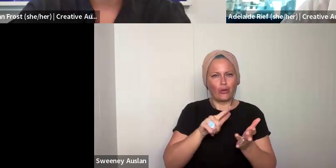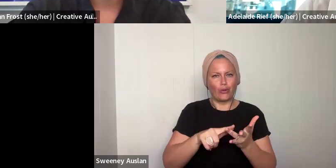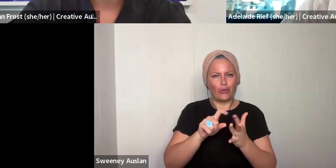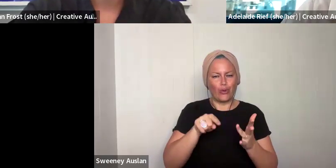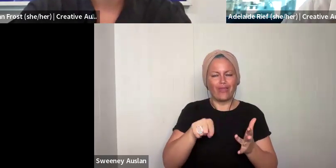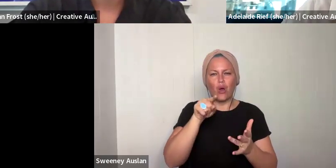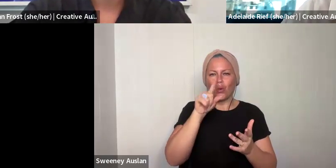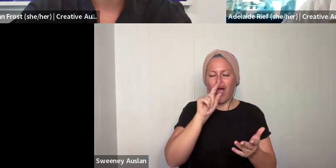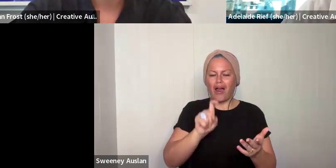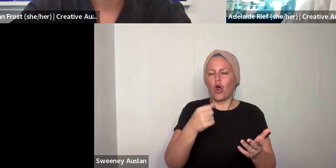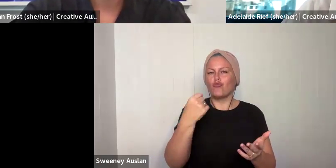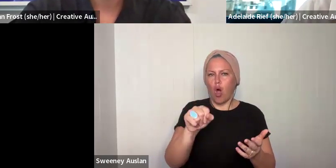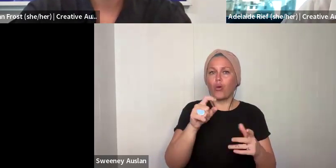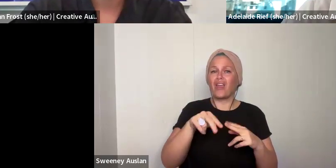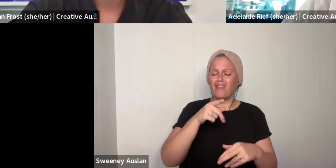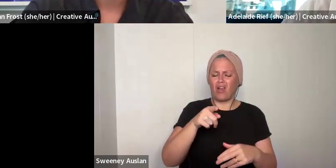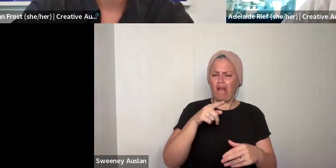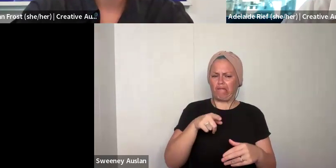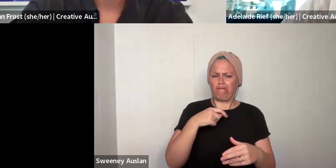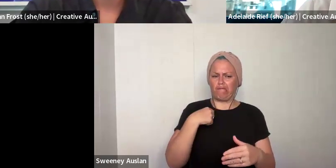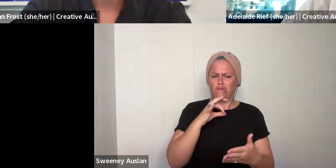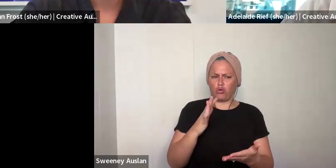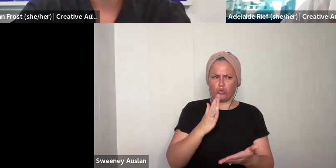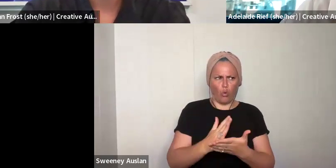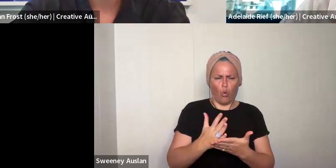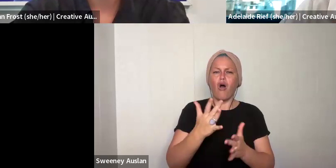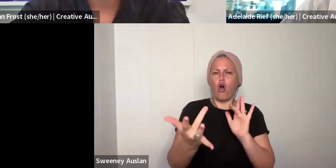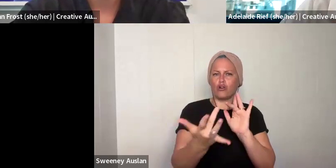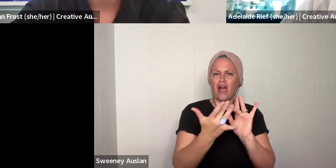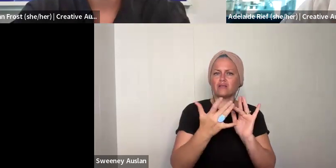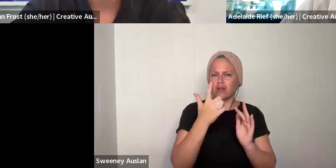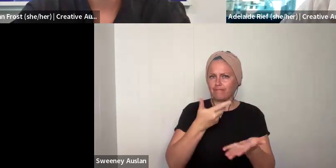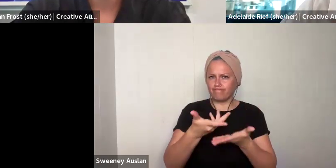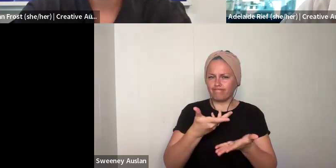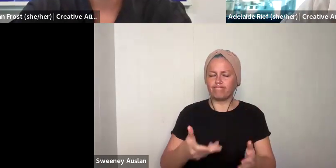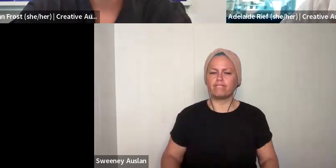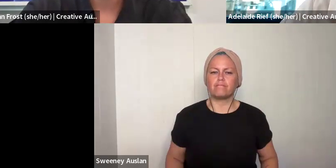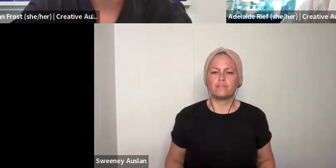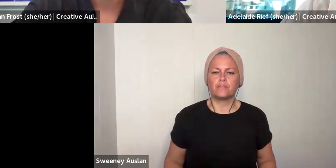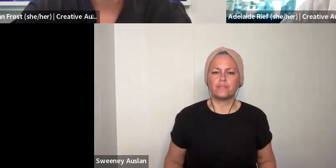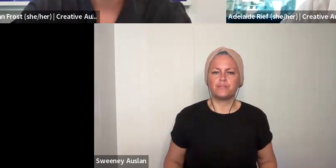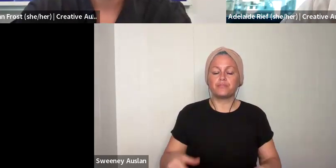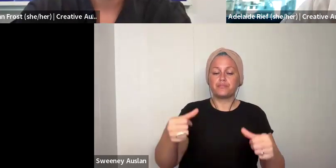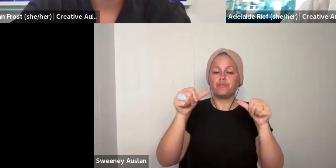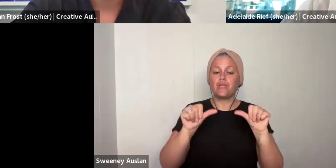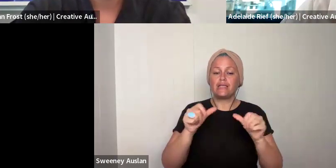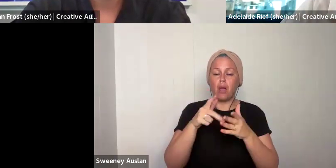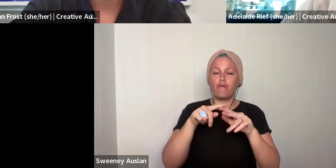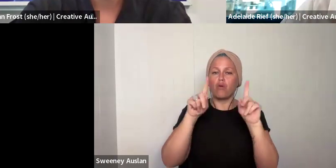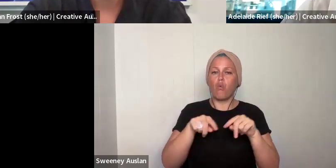And given that your participation in this program is unlikely to do that, you can select no. If you are not sure,